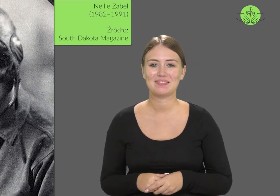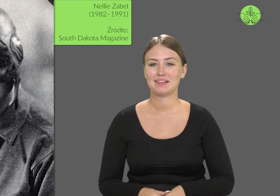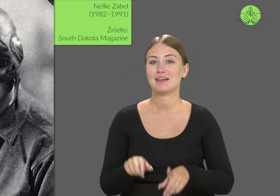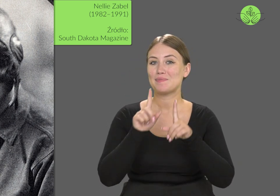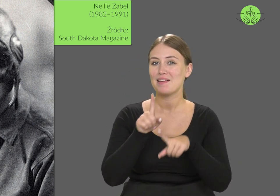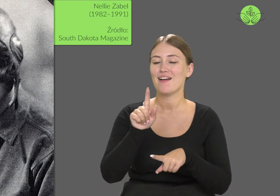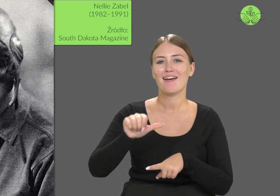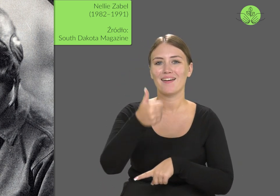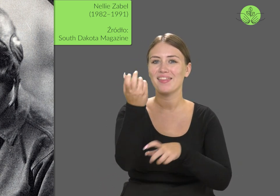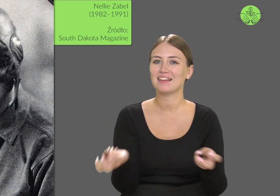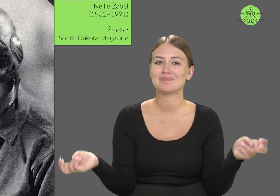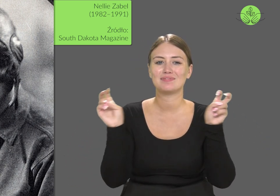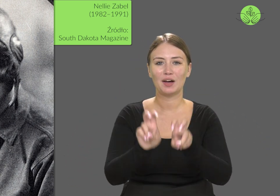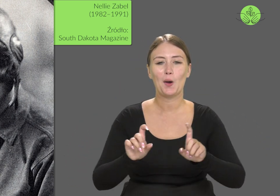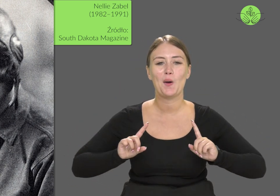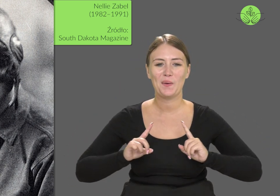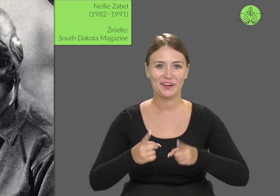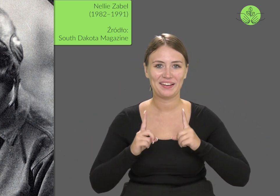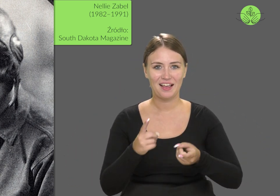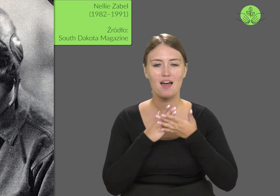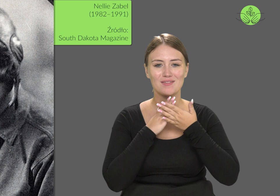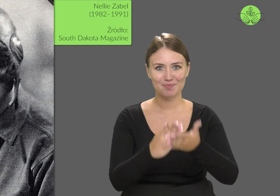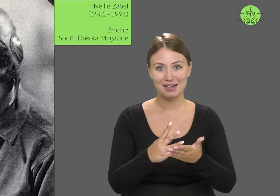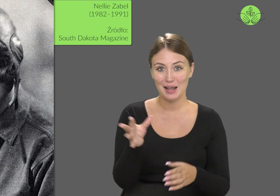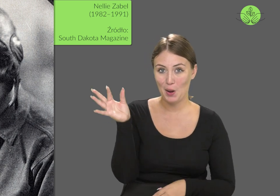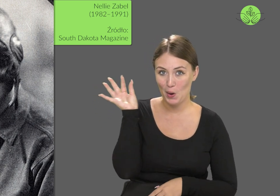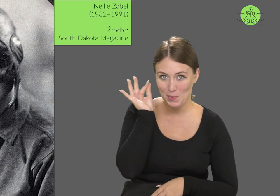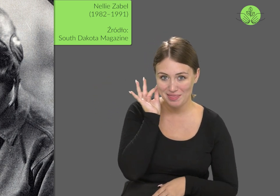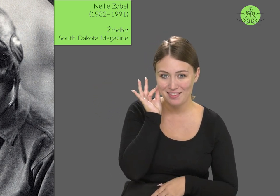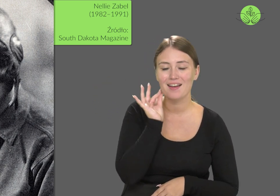She was one of the founders of organizations supporting women